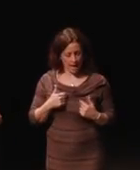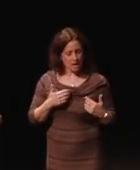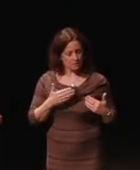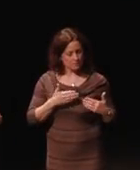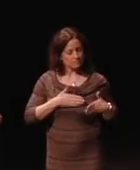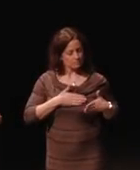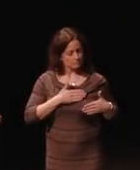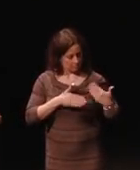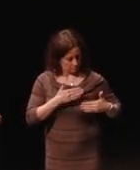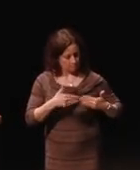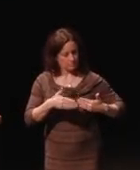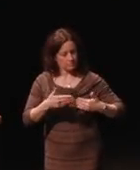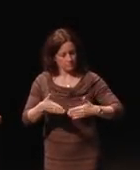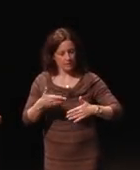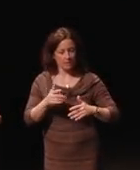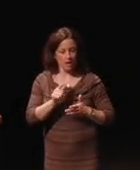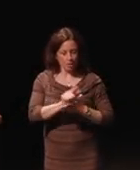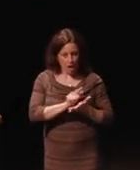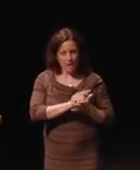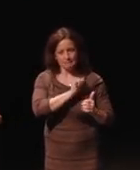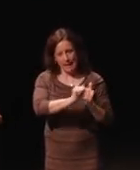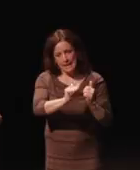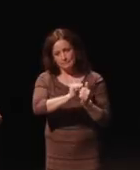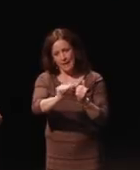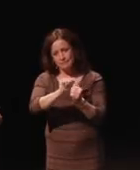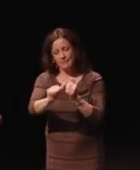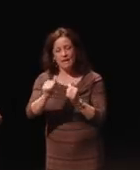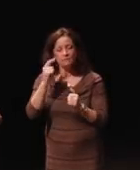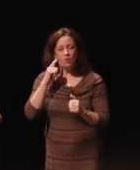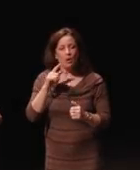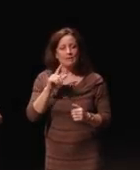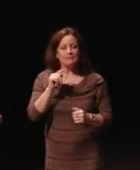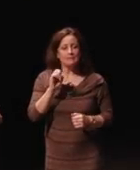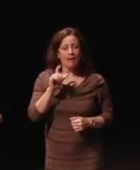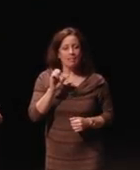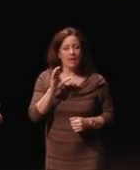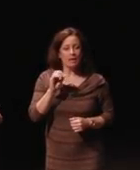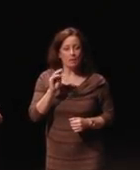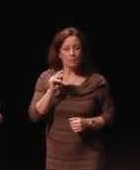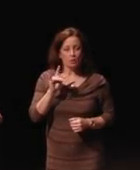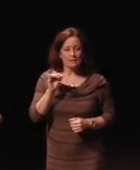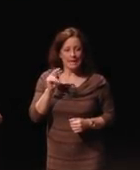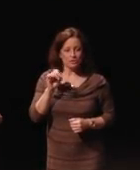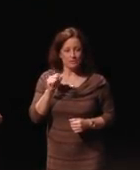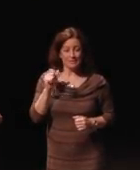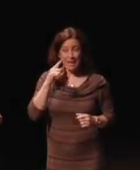making telecommunications the way we used to think about the telephone and close captioning on